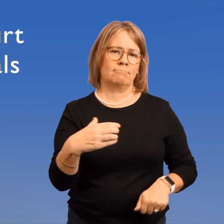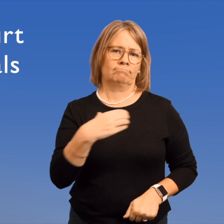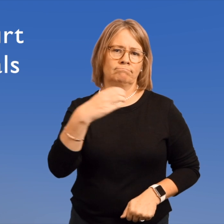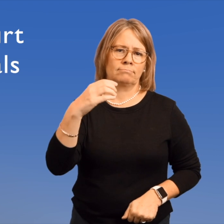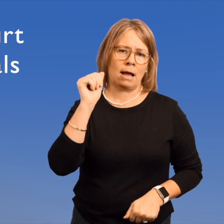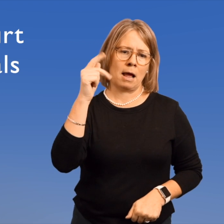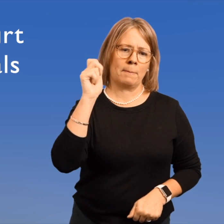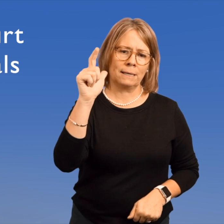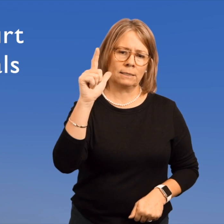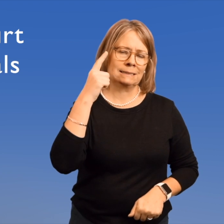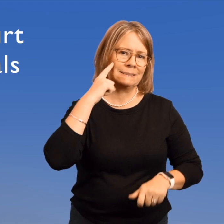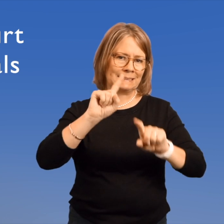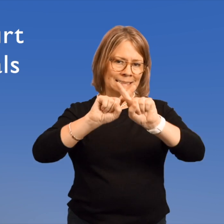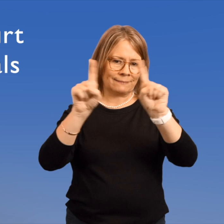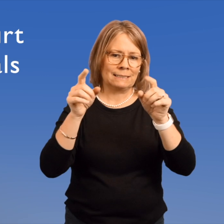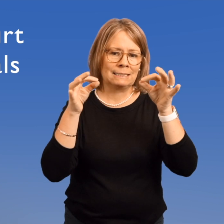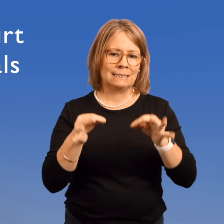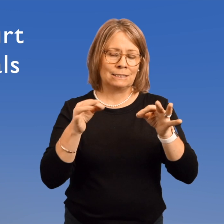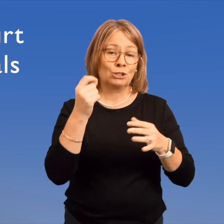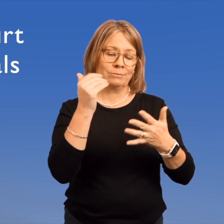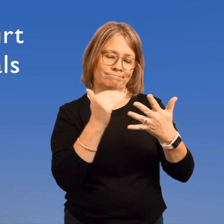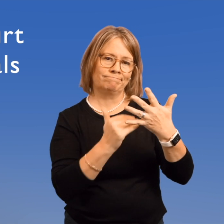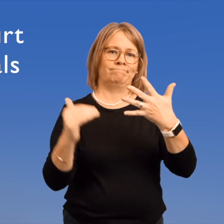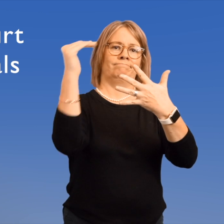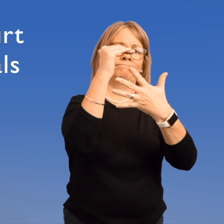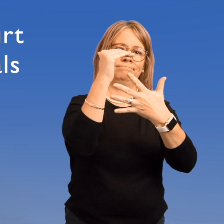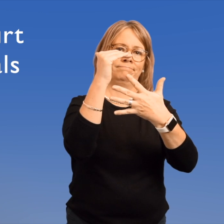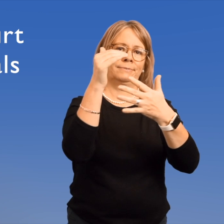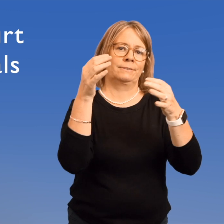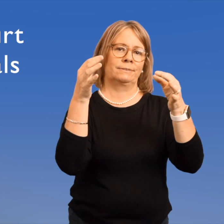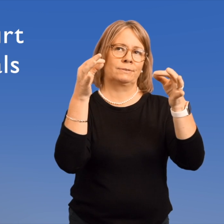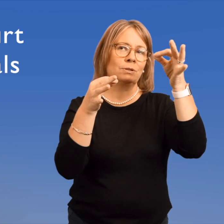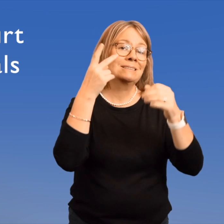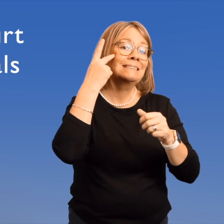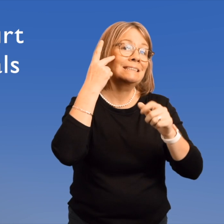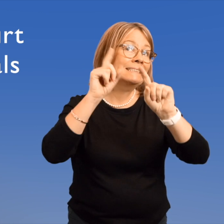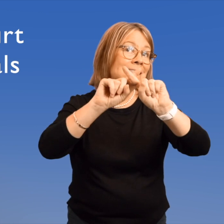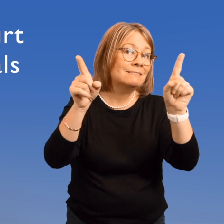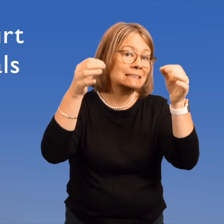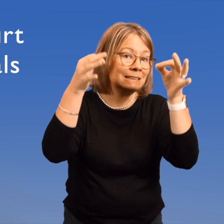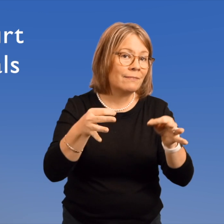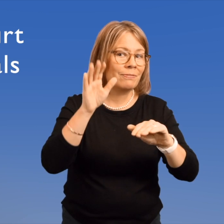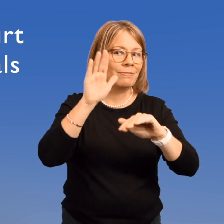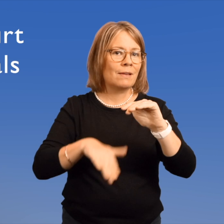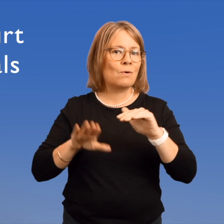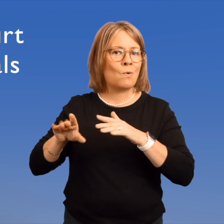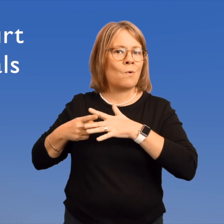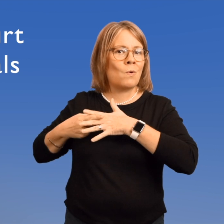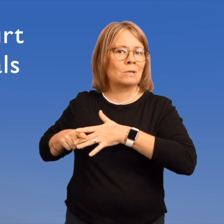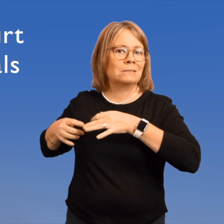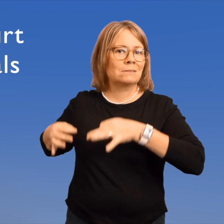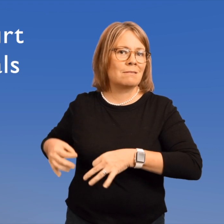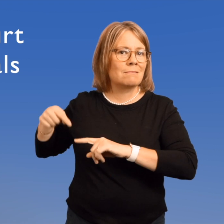they may try to appeal for a different decision than the original one they got.